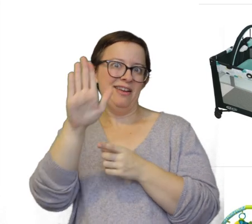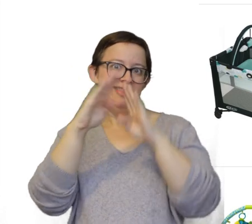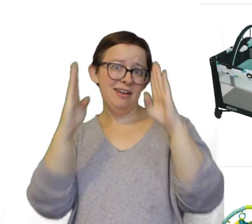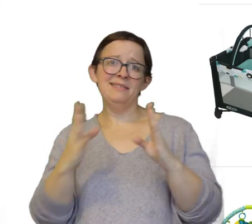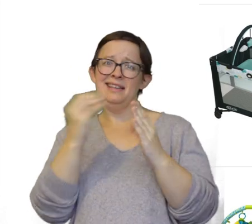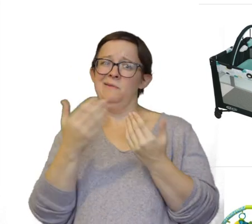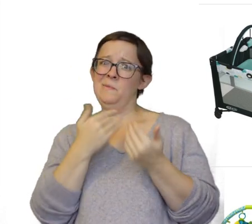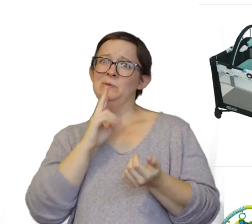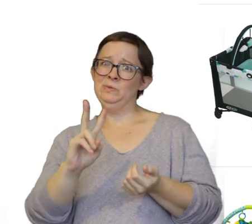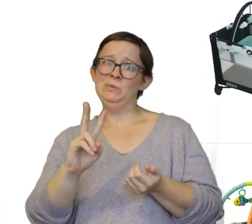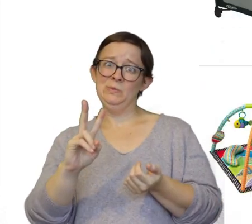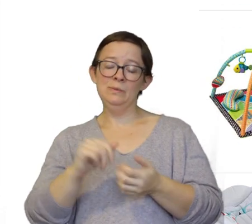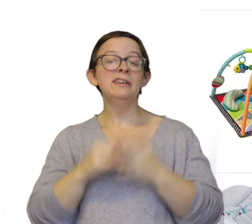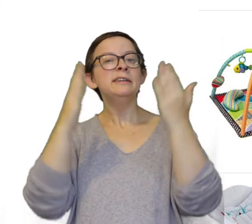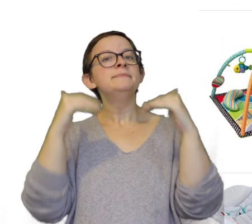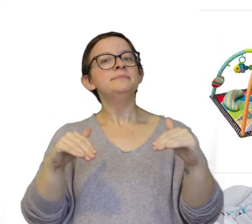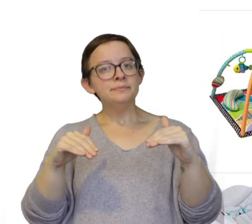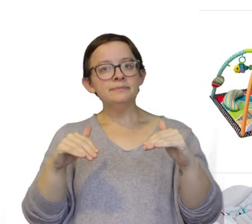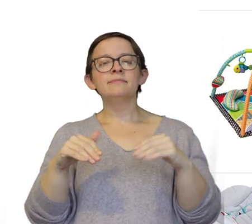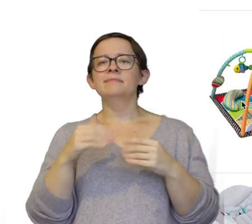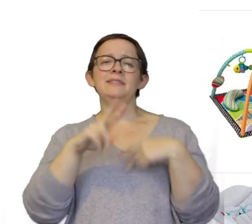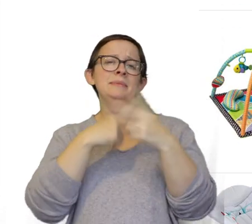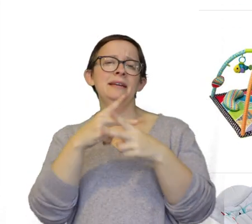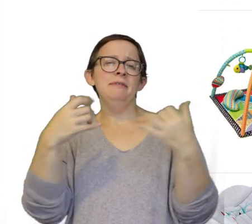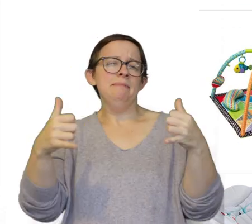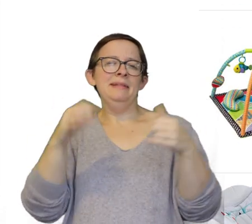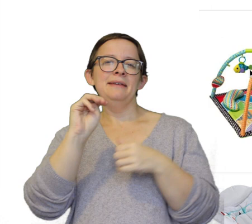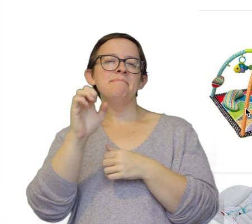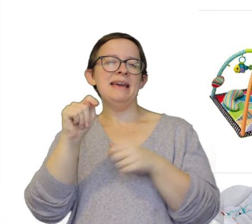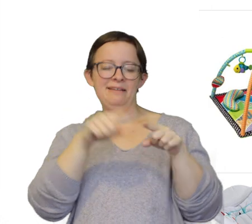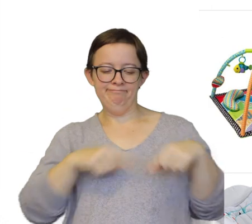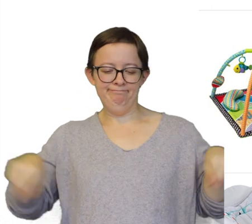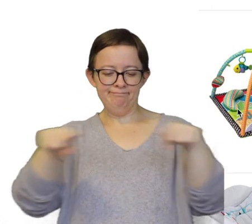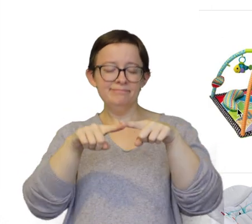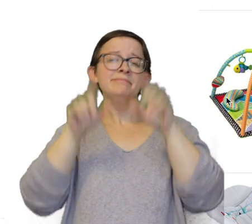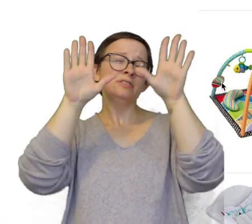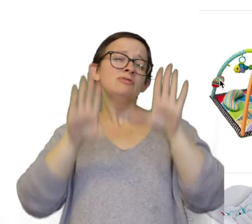and he's almost two. Next is a some sort of play mat. These are really great when they're really young.